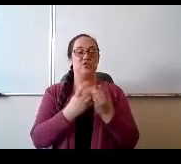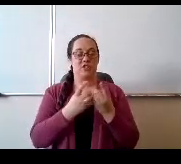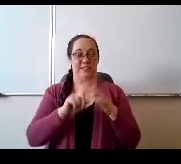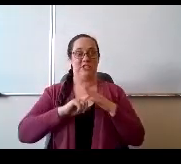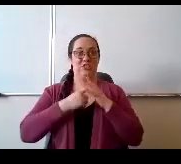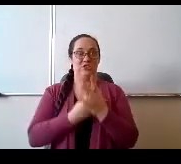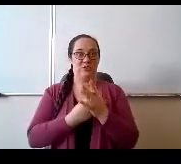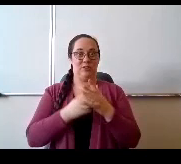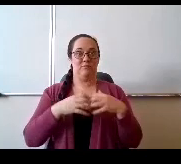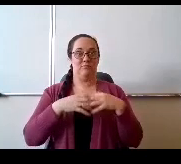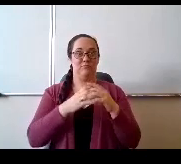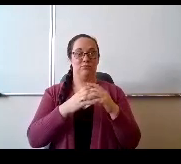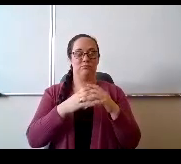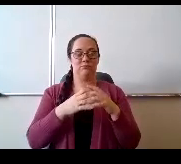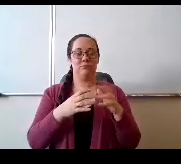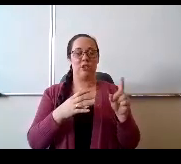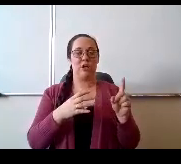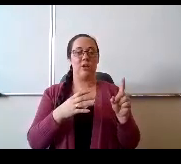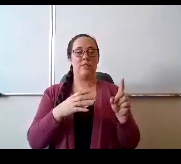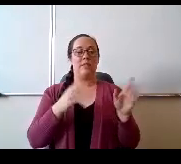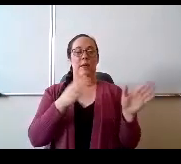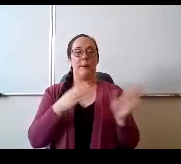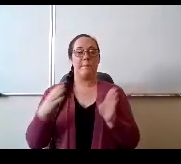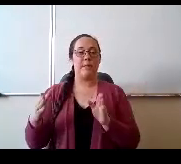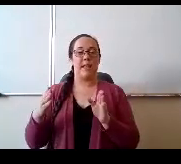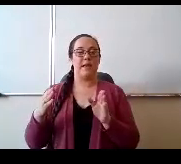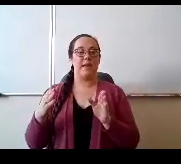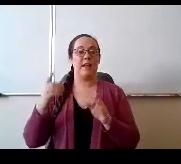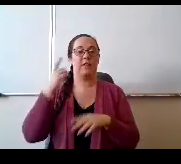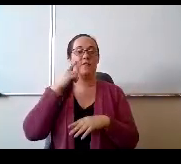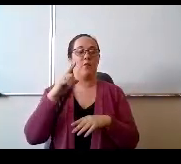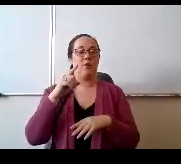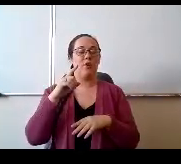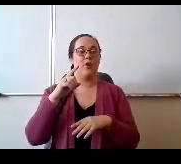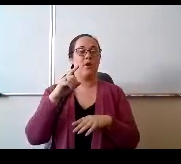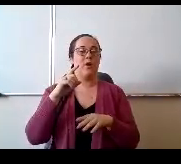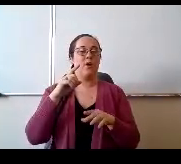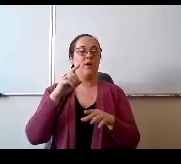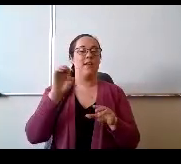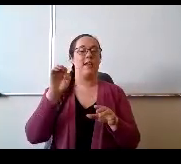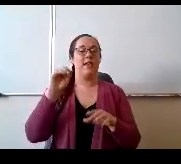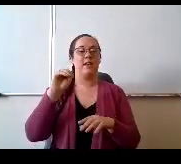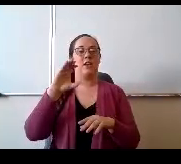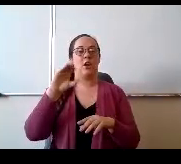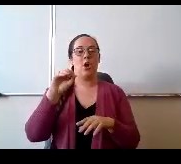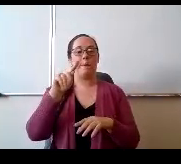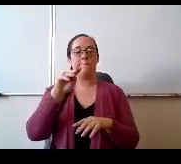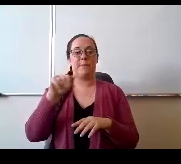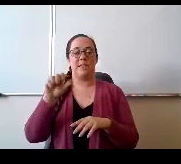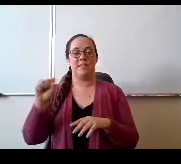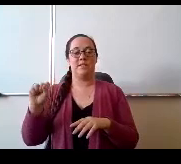district is coming to life. Recently the planning cadre from four companies for Encompass Heights Elementary School.